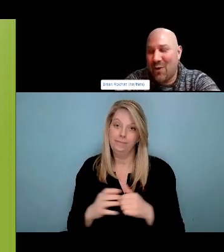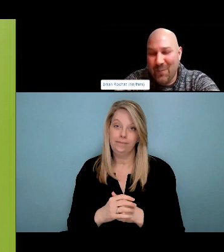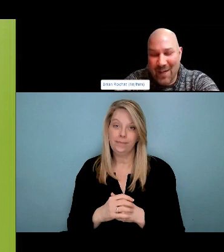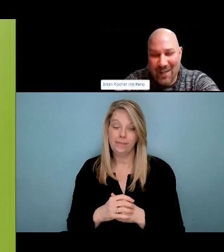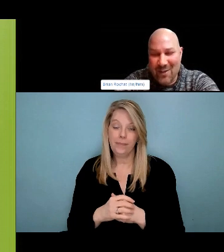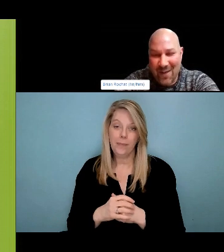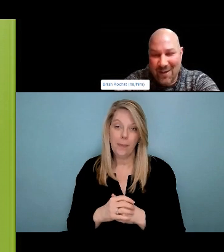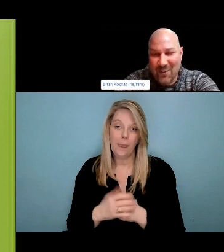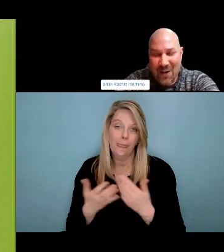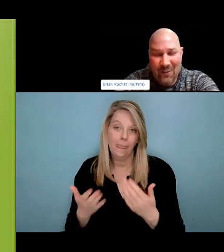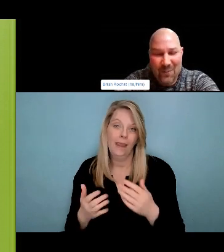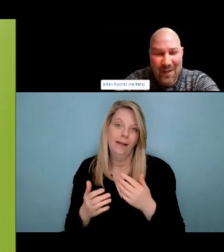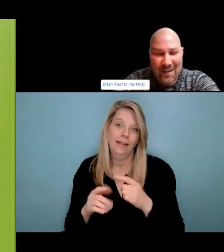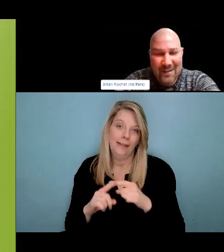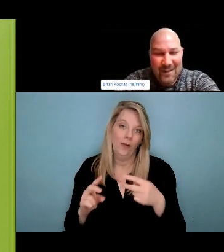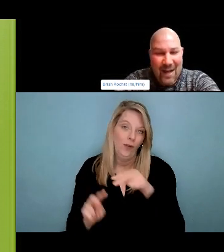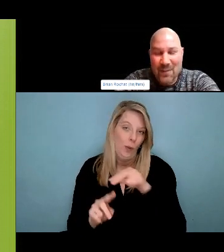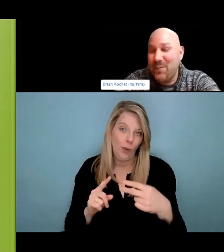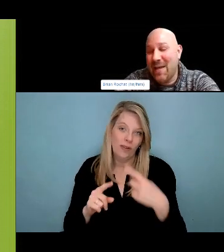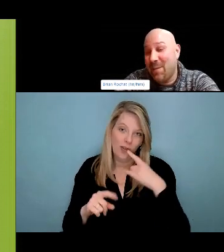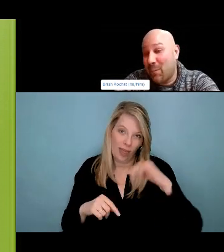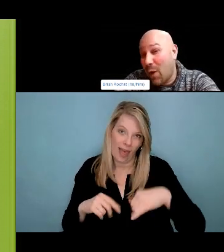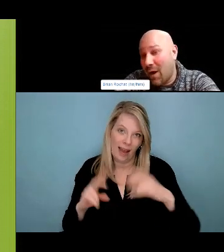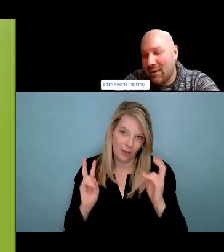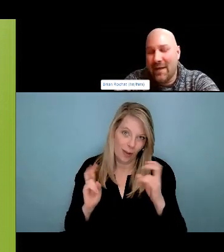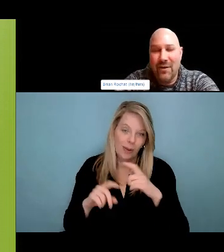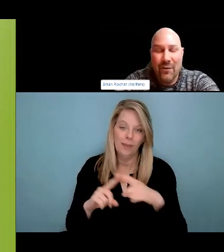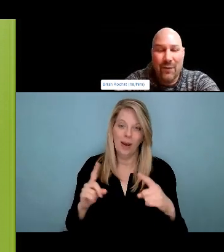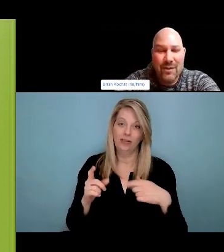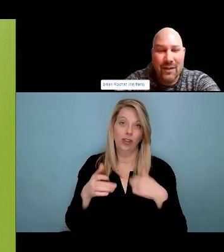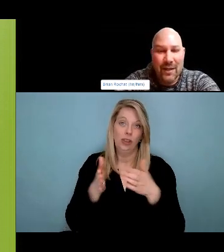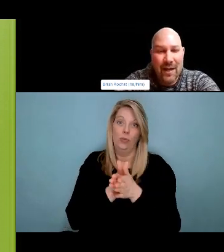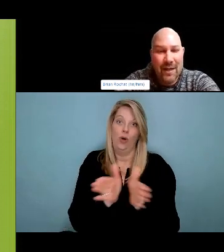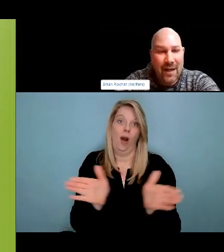I wanna recognize that things like vaccinations are a harm reduction strategy.